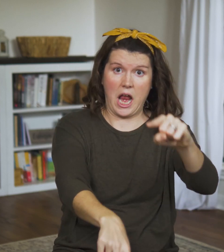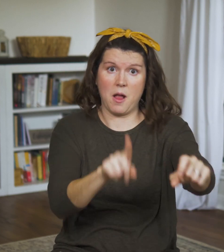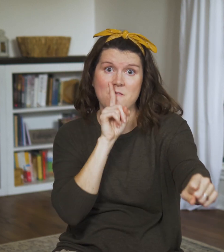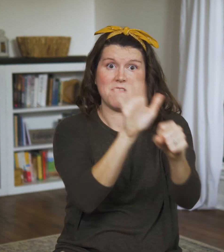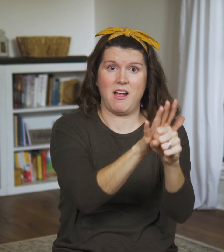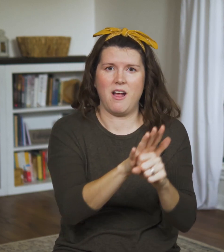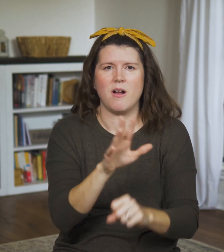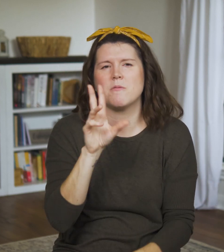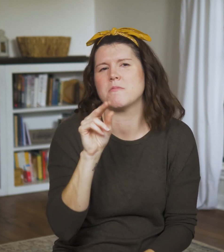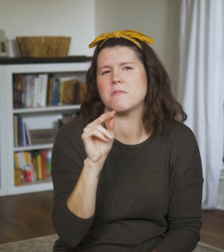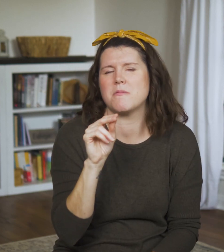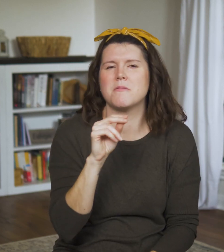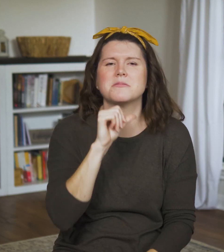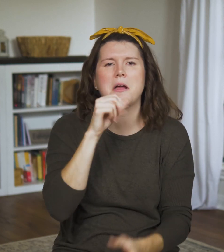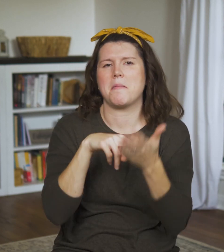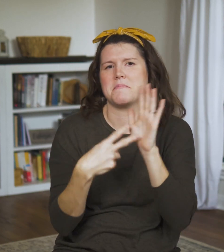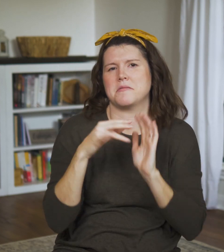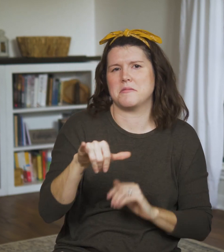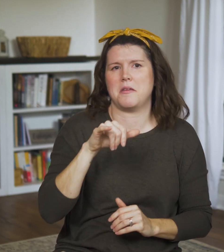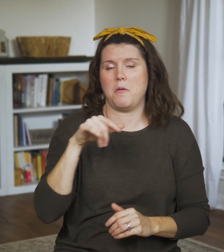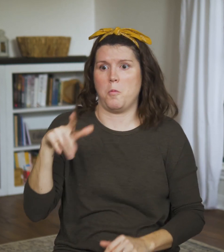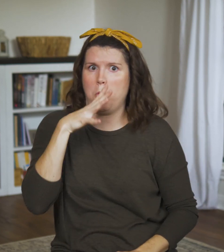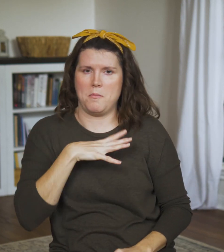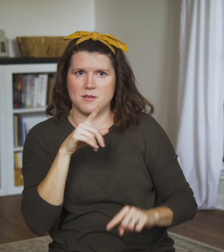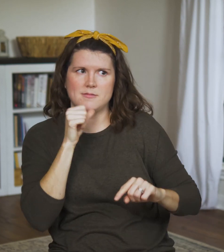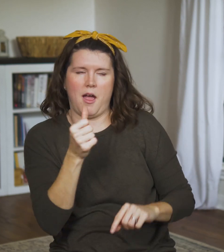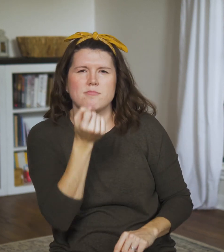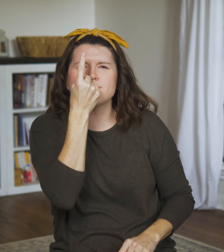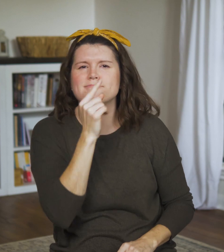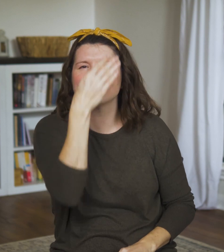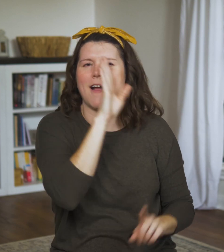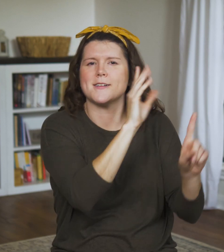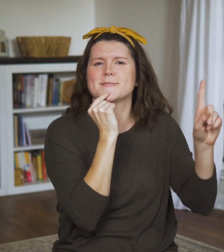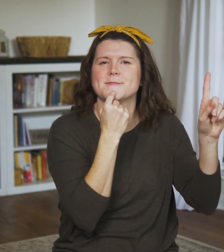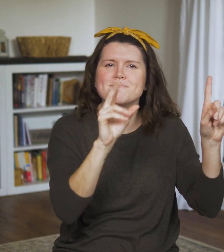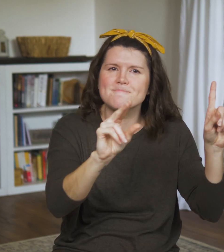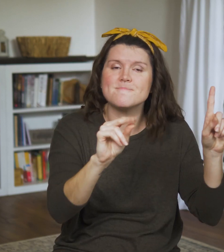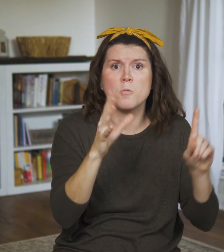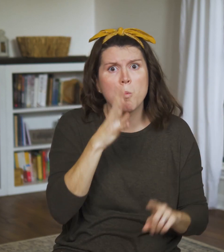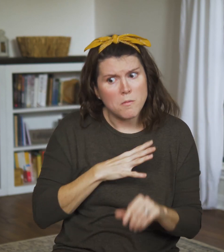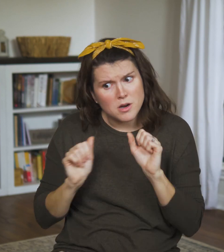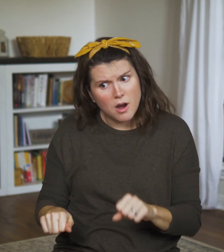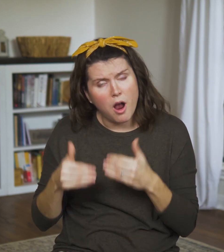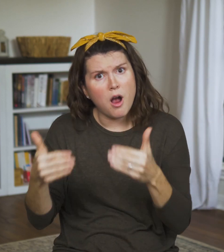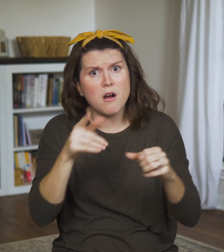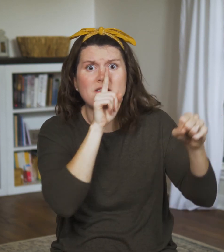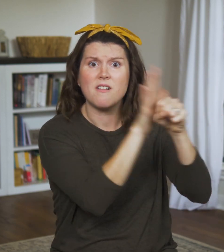A modern version might be something like, “God, if you’ll just give me a child,